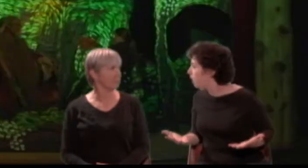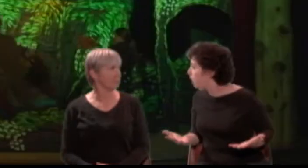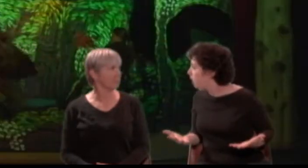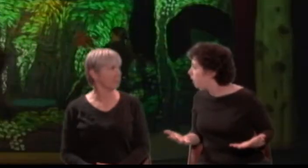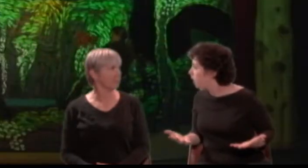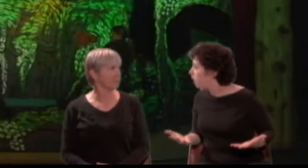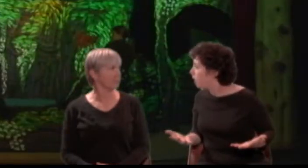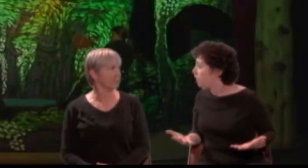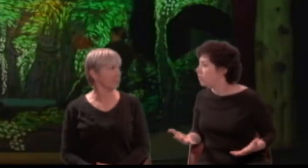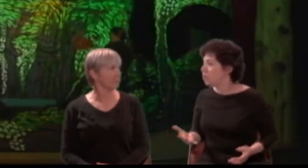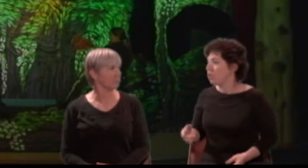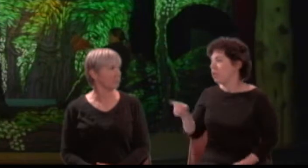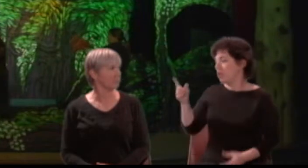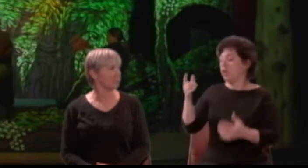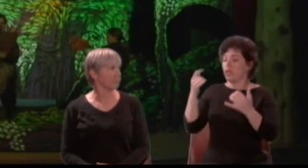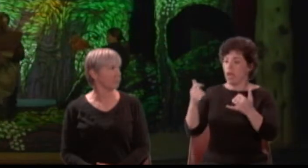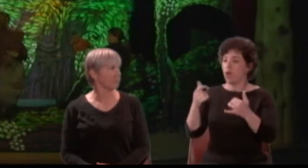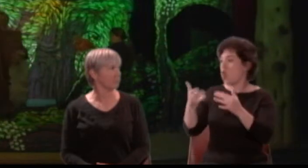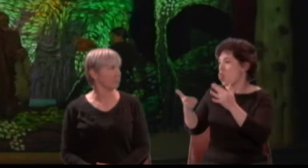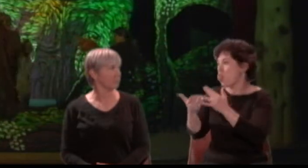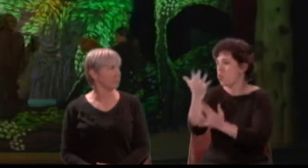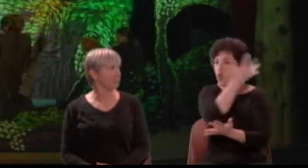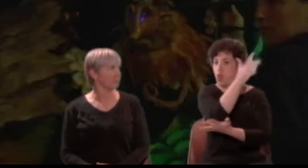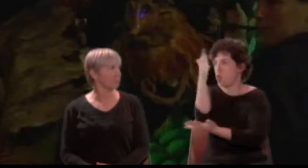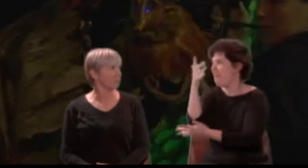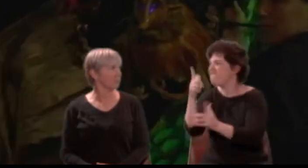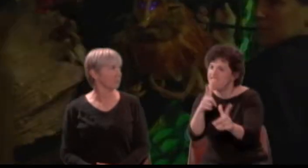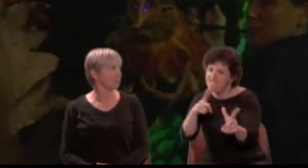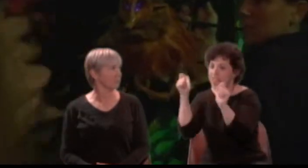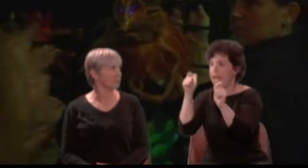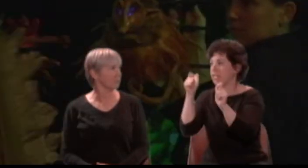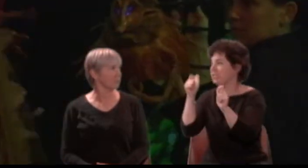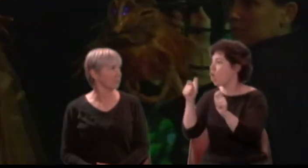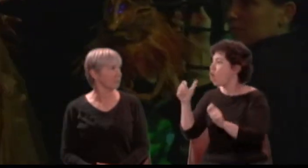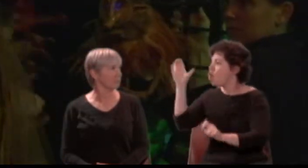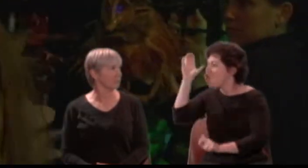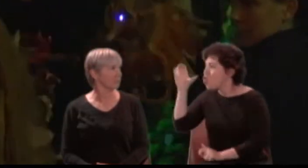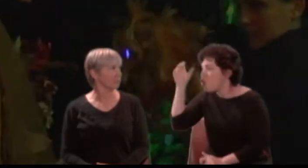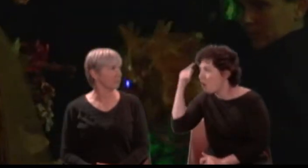About the wood go swifter than the wind, and Helena of Athens look thou find: